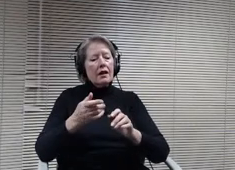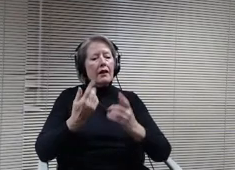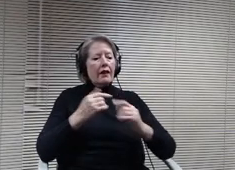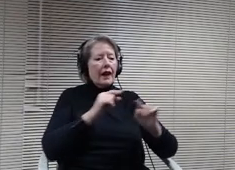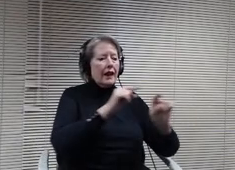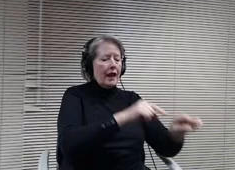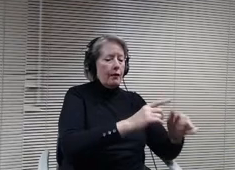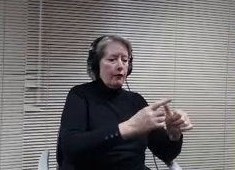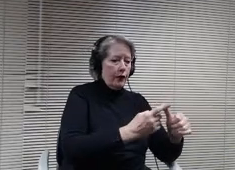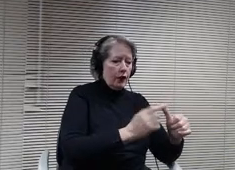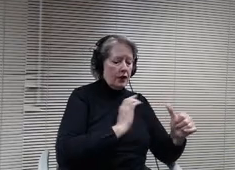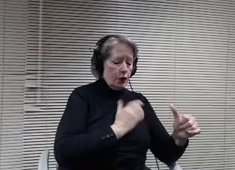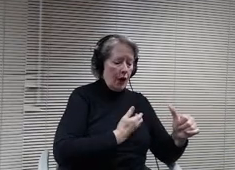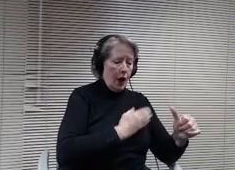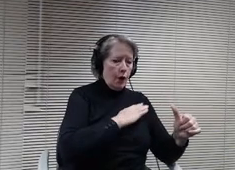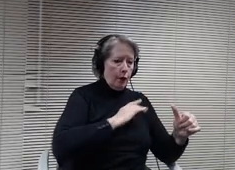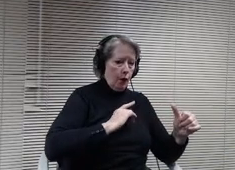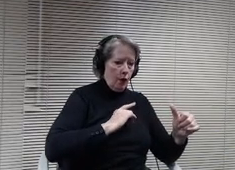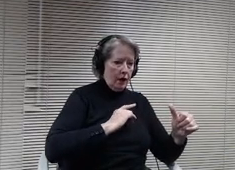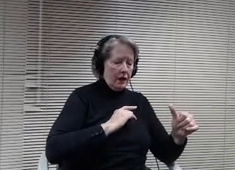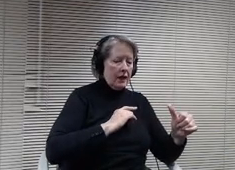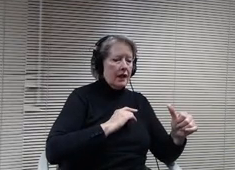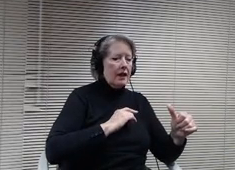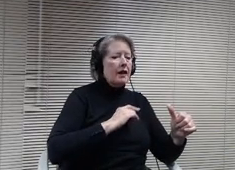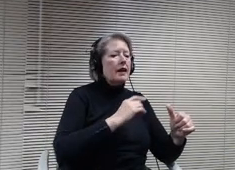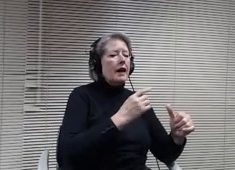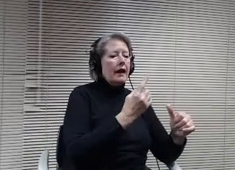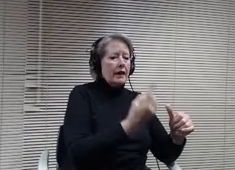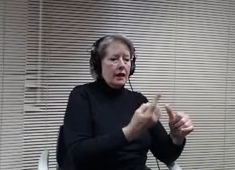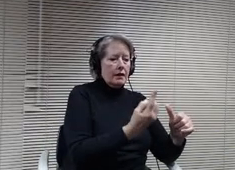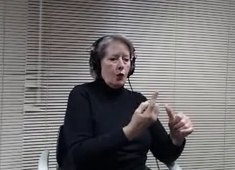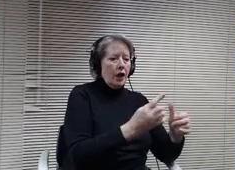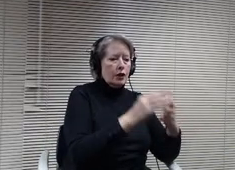principles of the incident, the student was not given any detailed follow up.